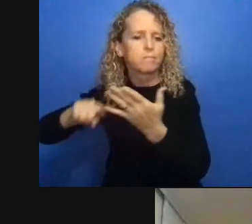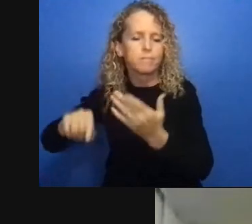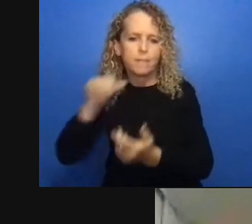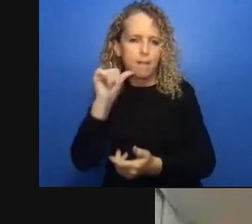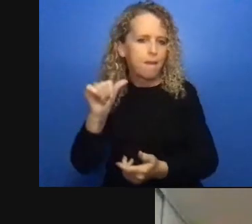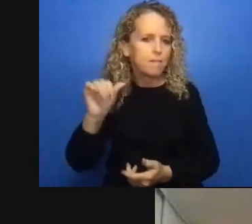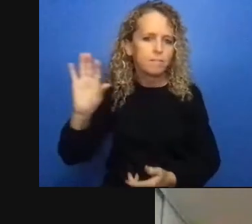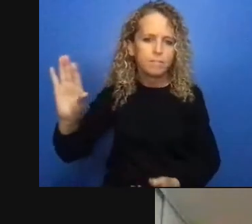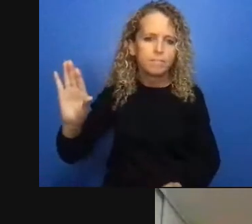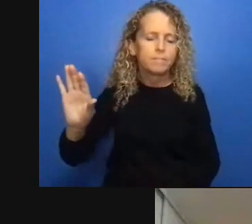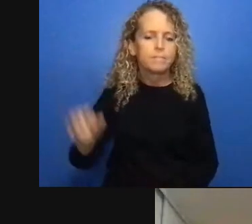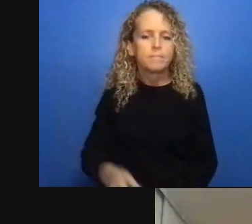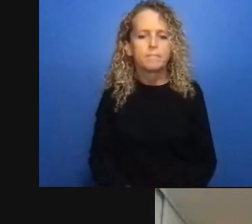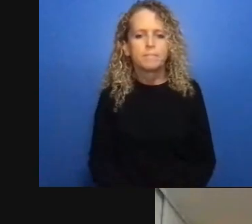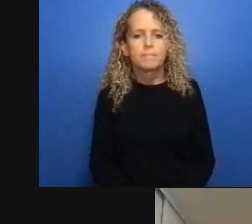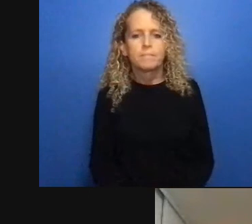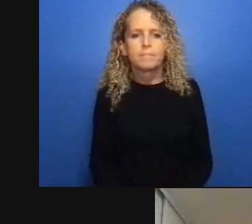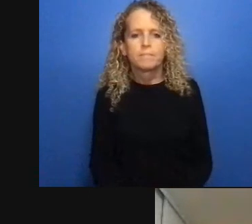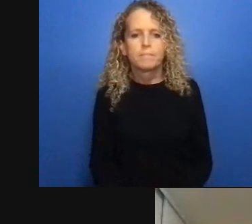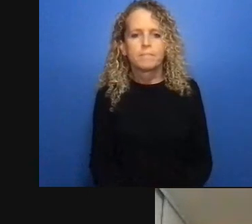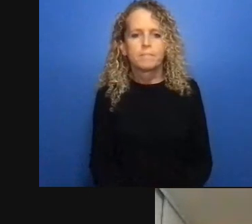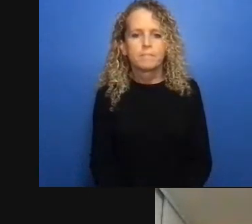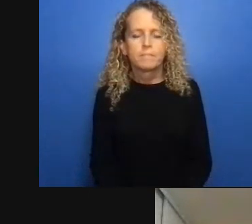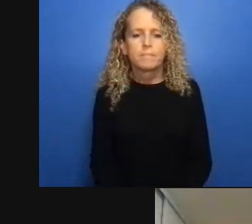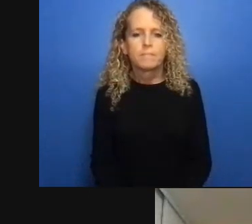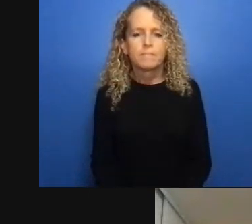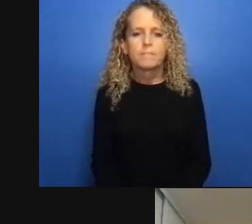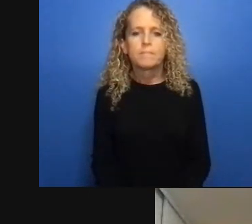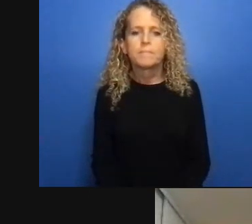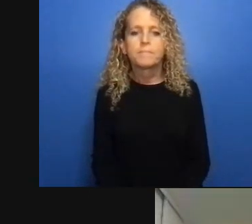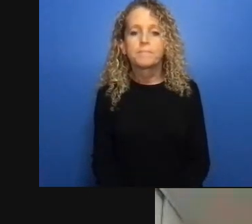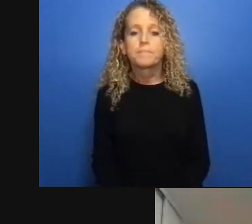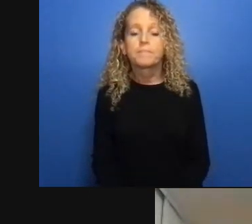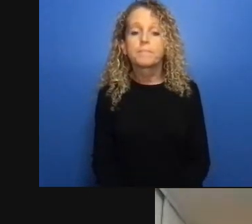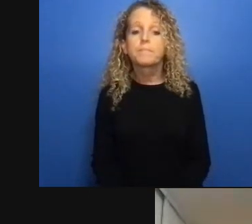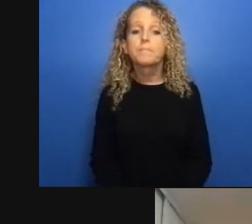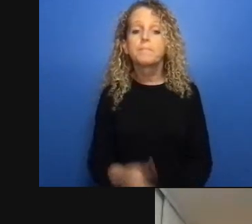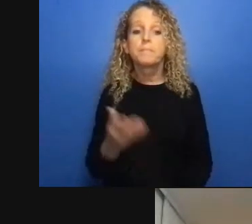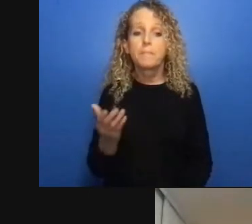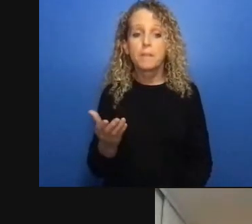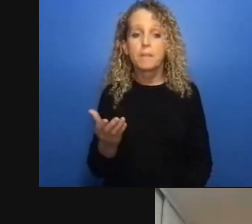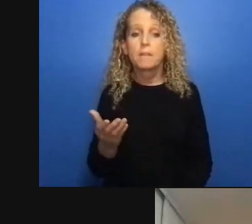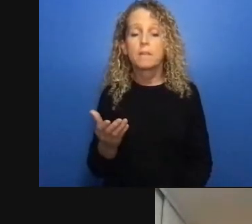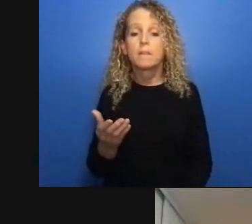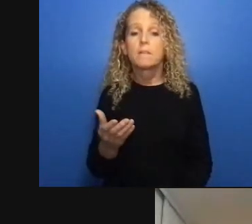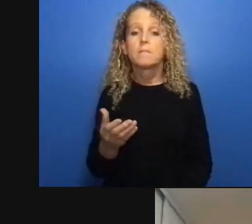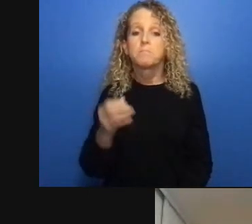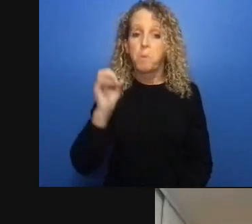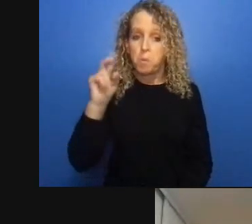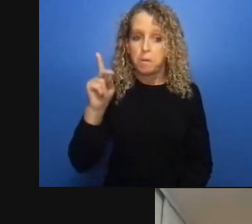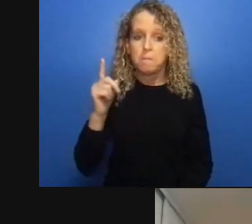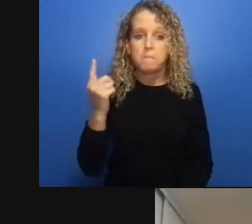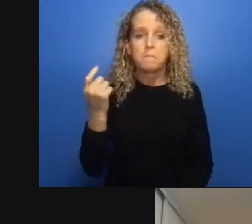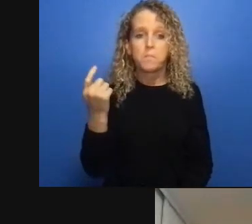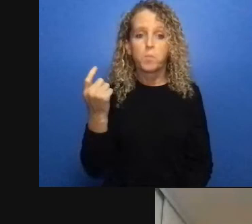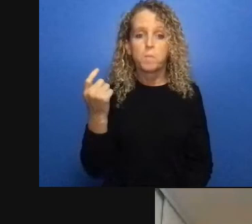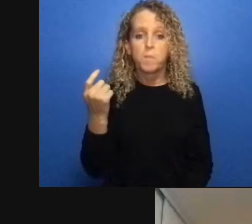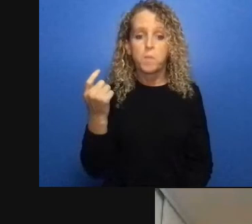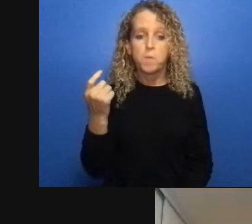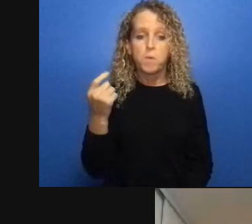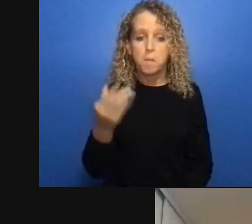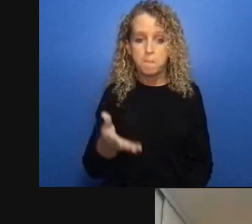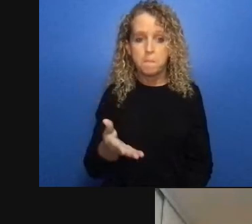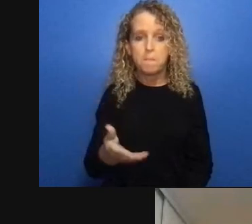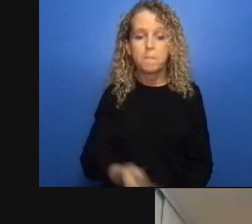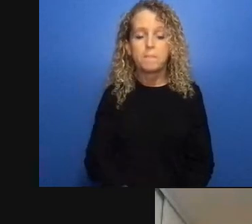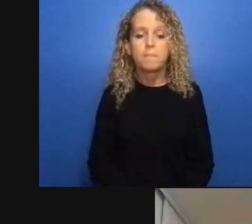and that's never the answer right so that's the the critical question to bring to